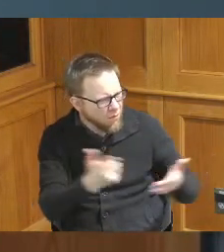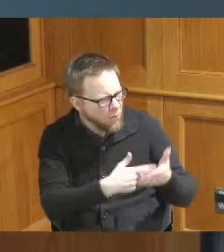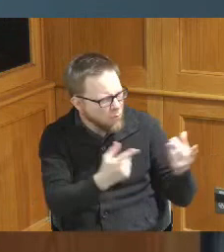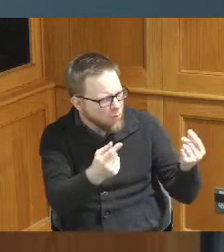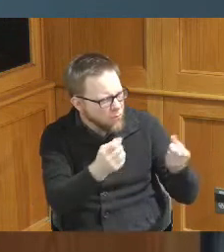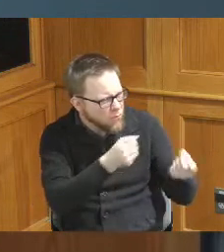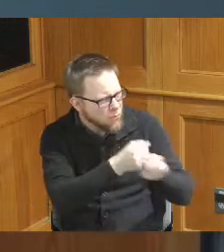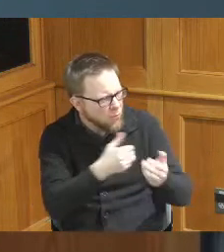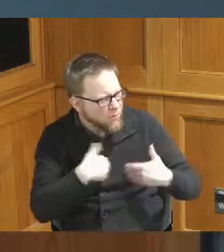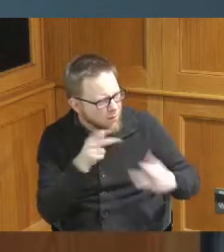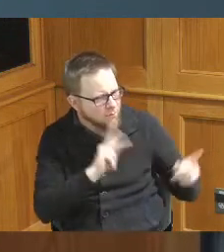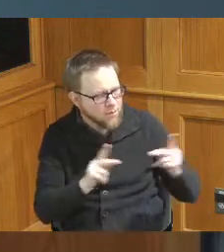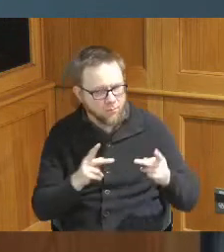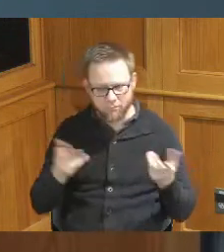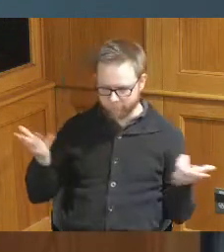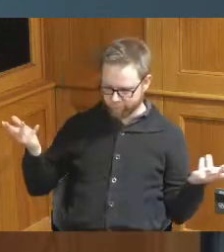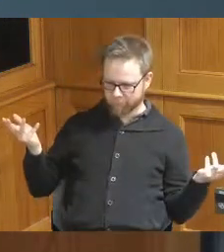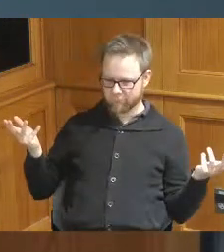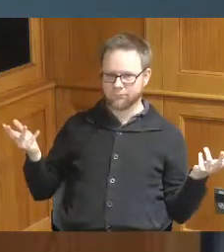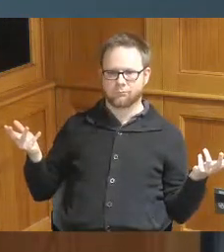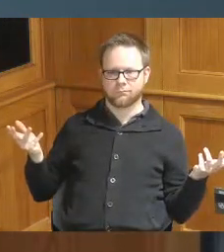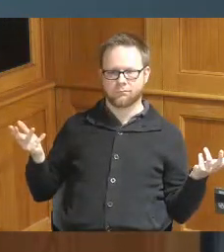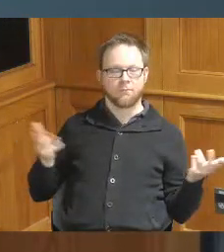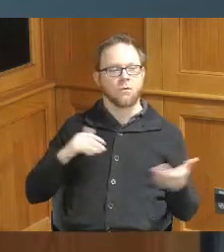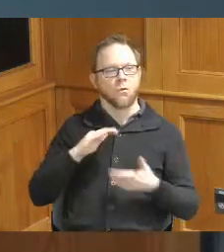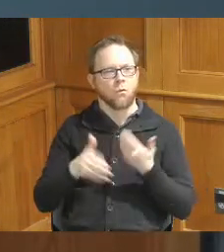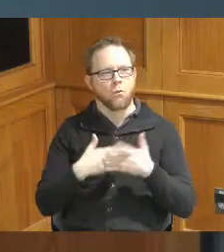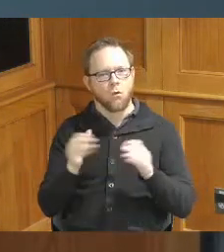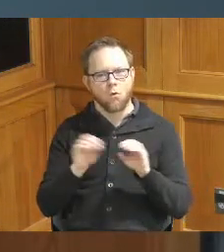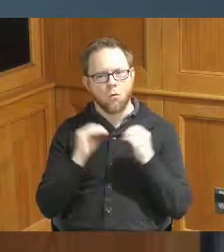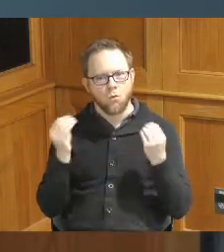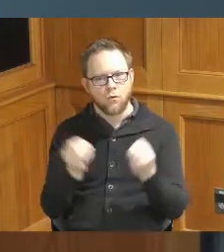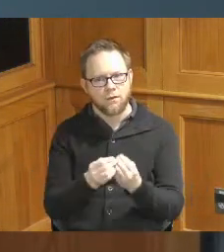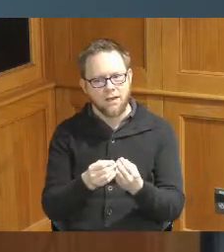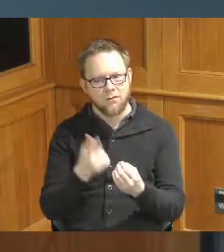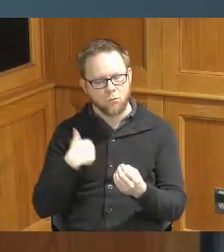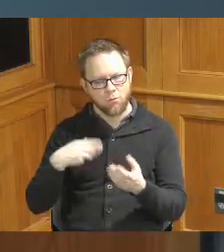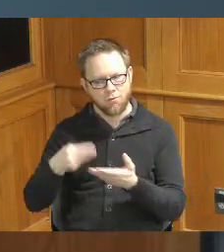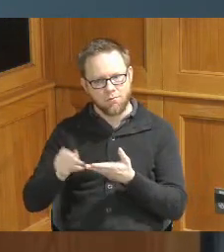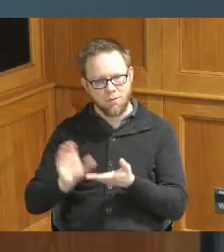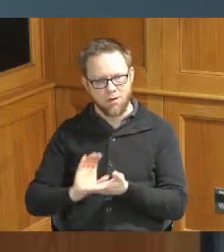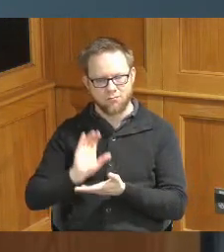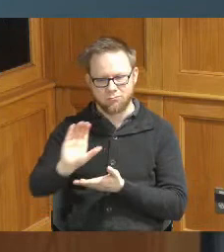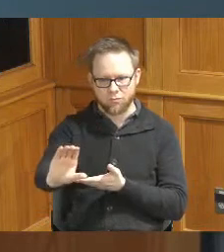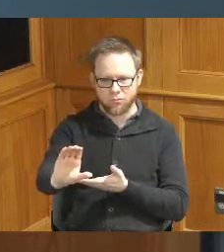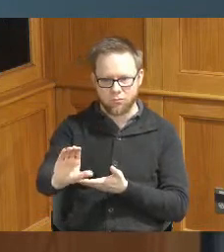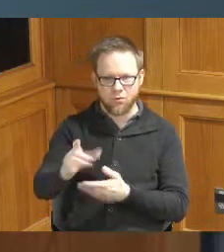and where I'm at with all organizations is that when we put these dollars we must have ROI not